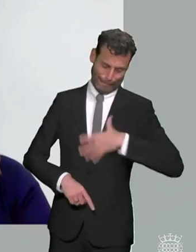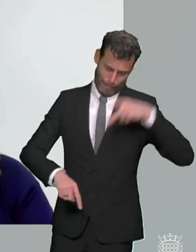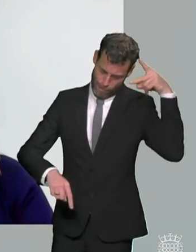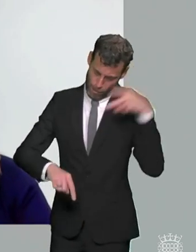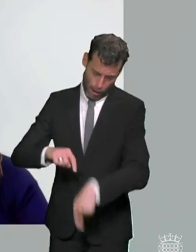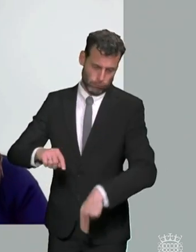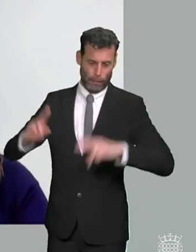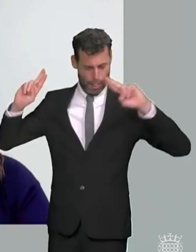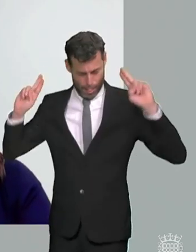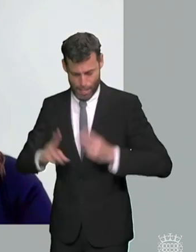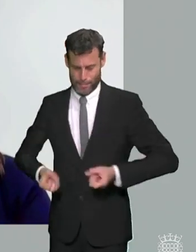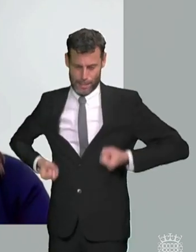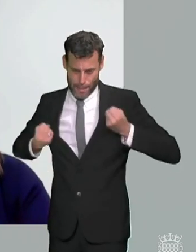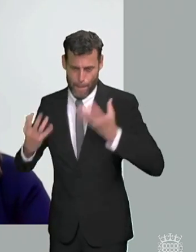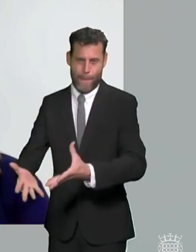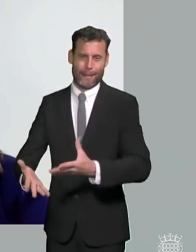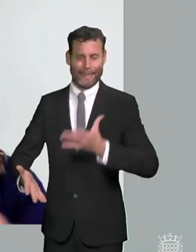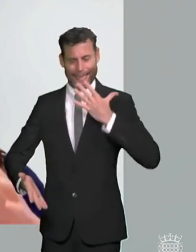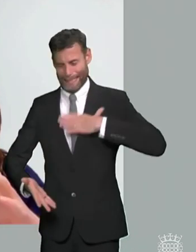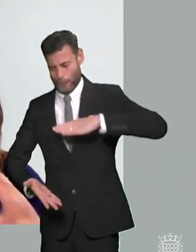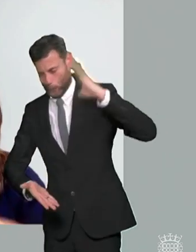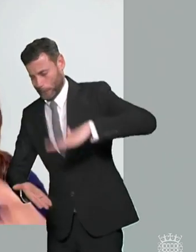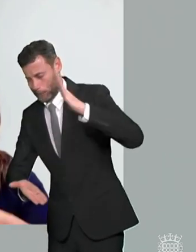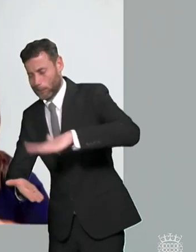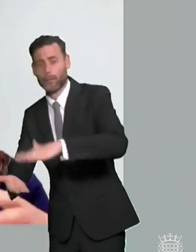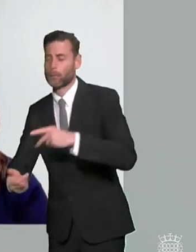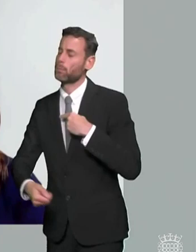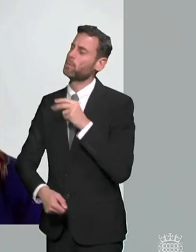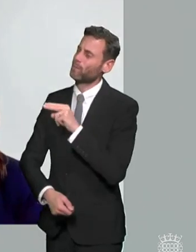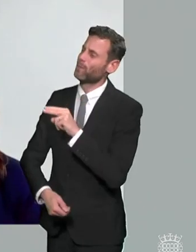and improve statistics and actually you know focusing on what you can do in order to